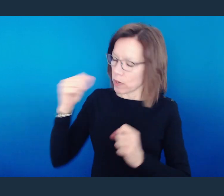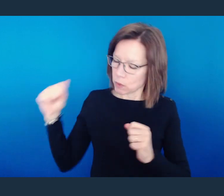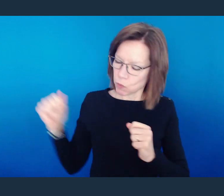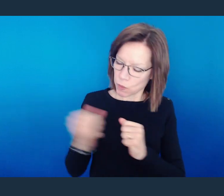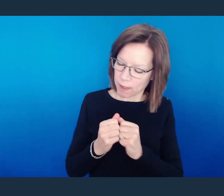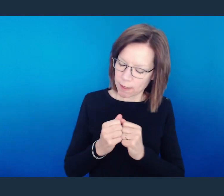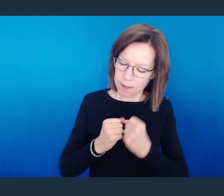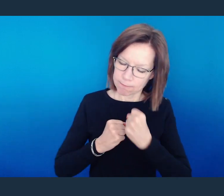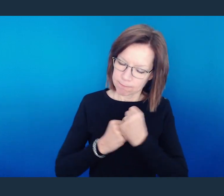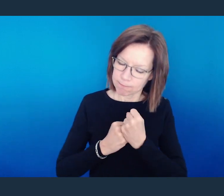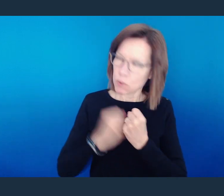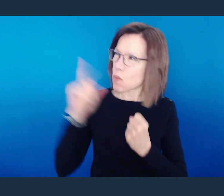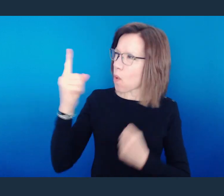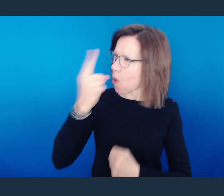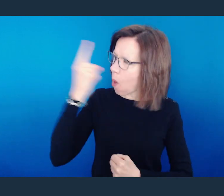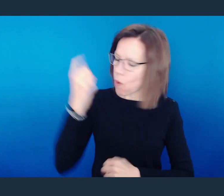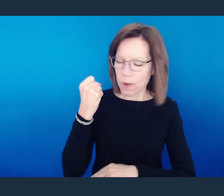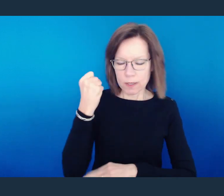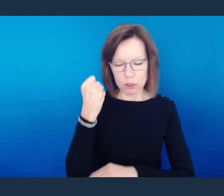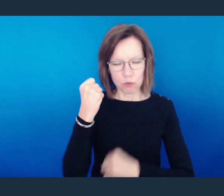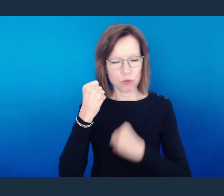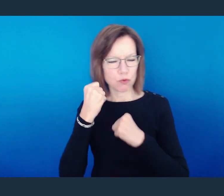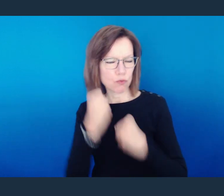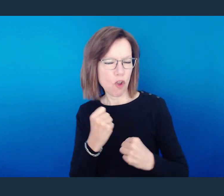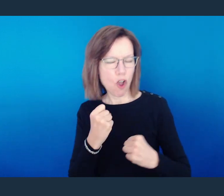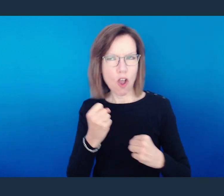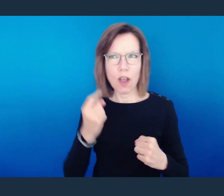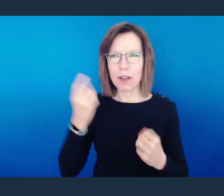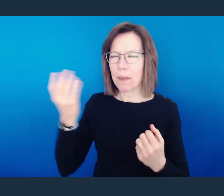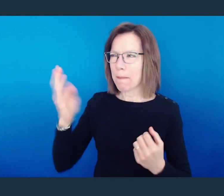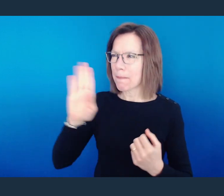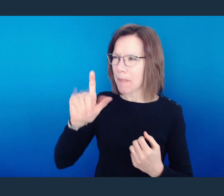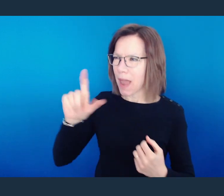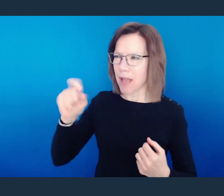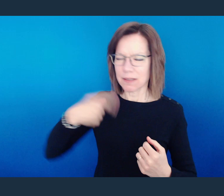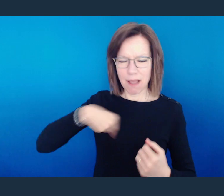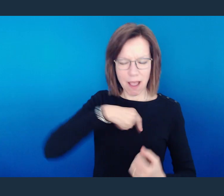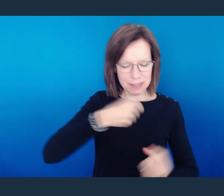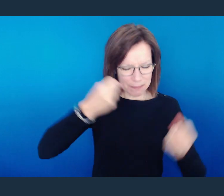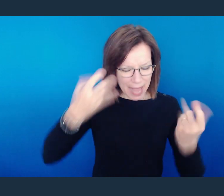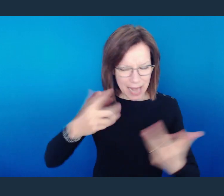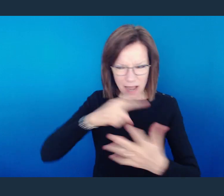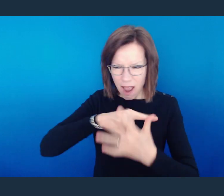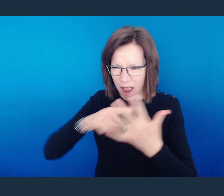here with us. You are never shaken. You are always strong. You bless us in so many countless ways.